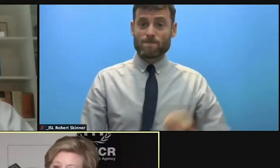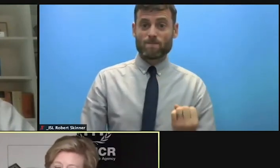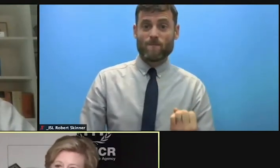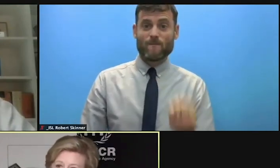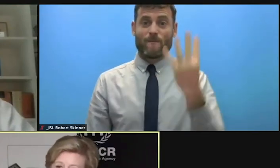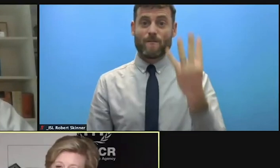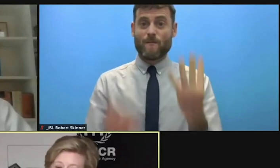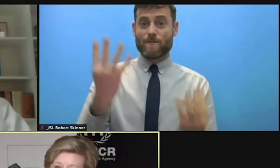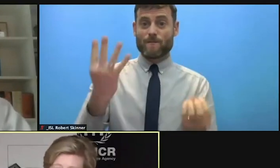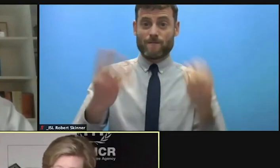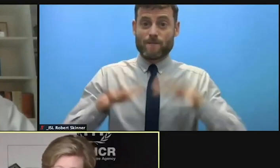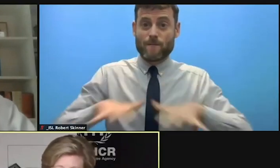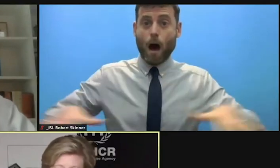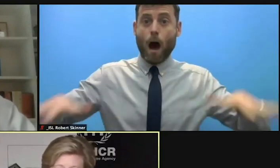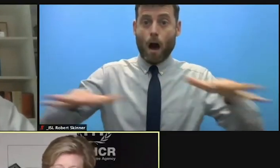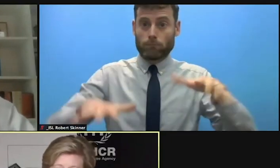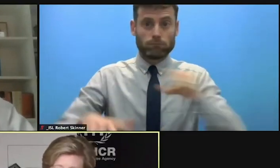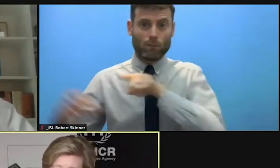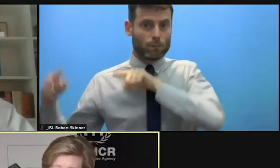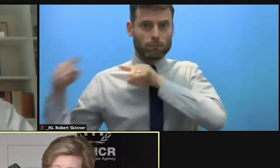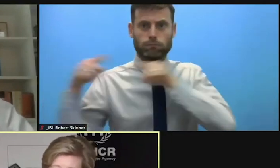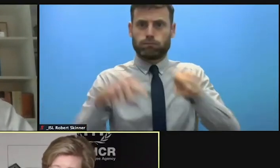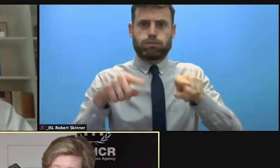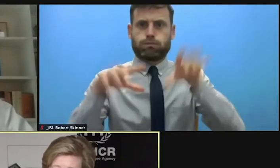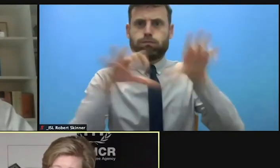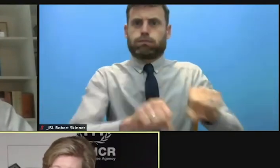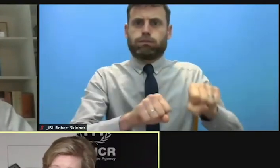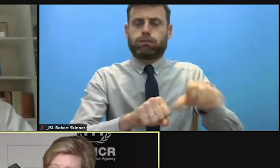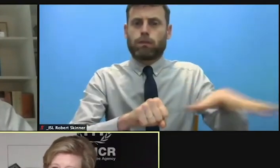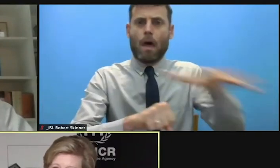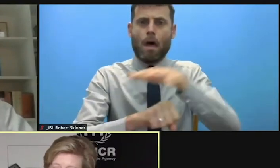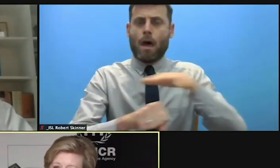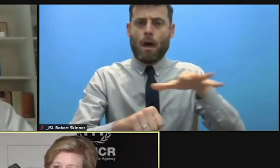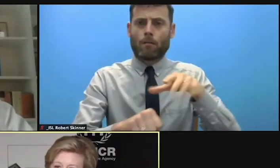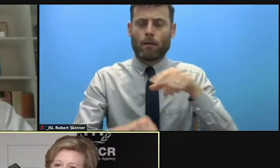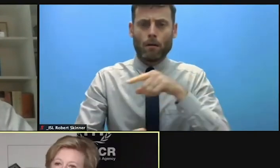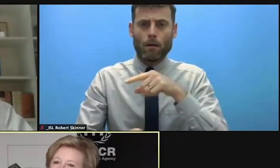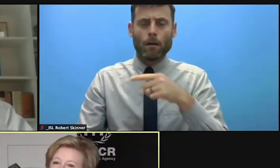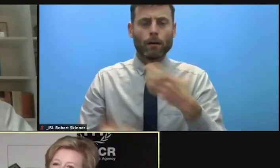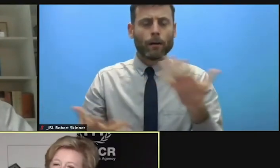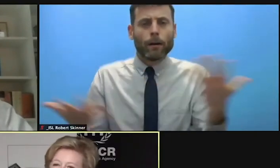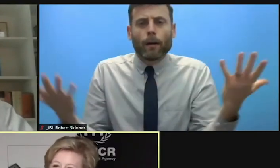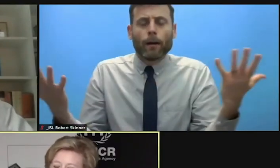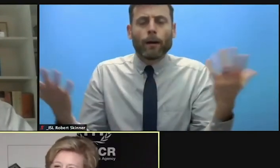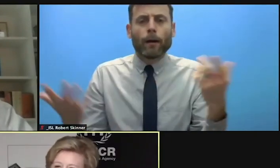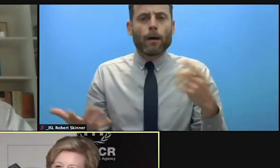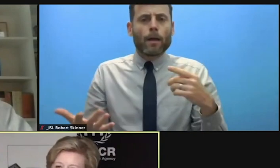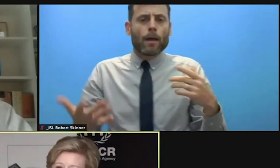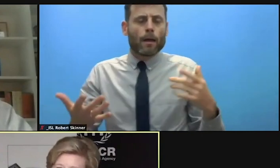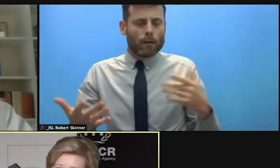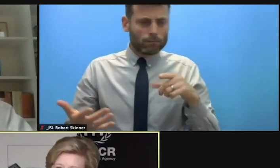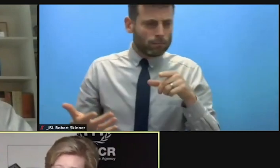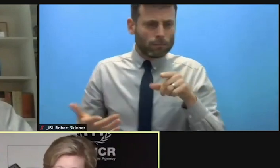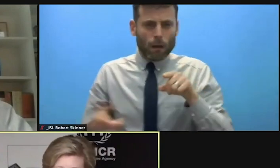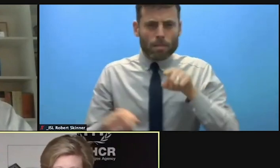the Sahel in Africa, where the impact of COVID is even more powerful than other parts of the world.